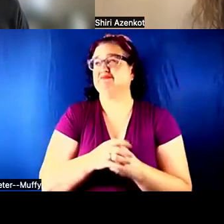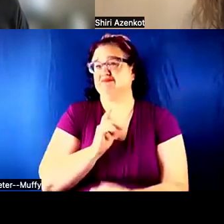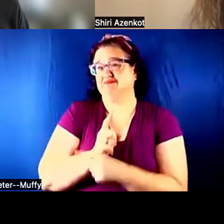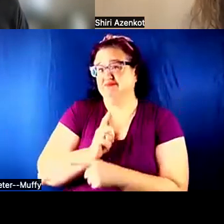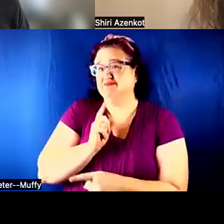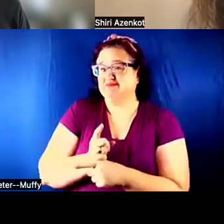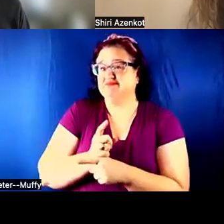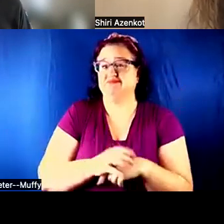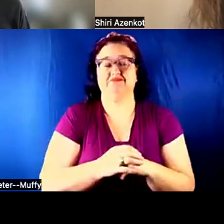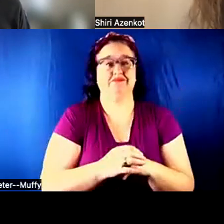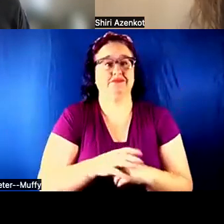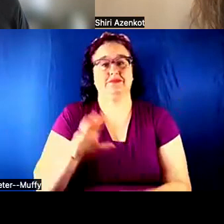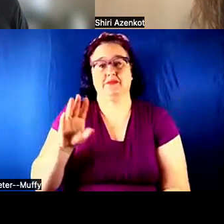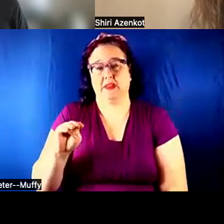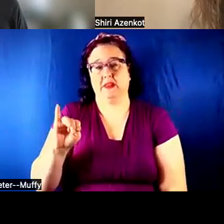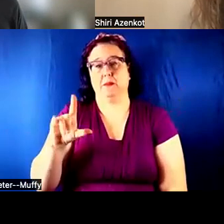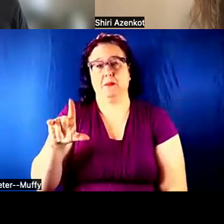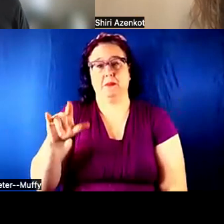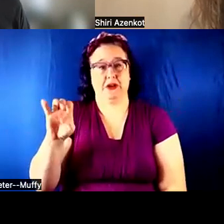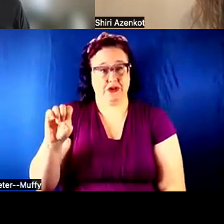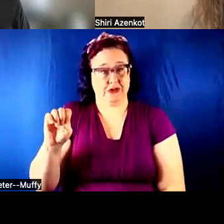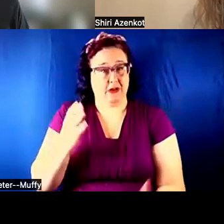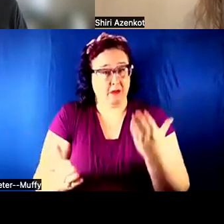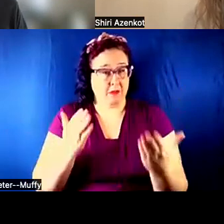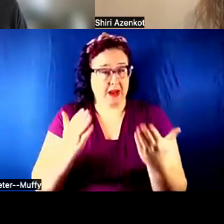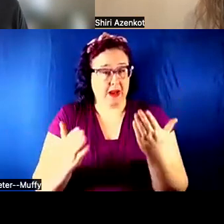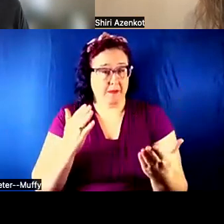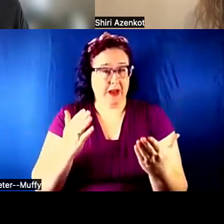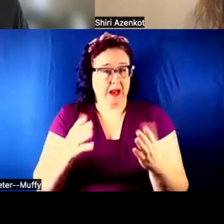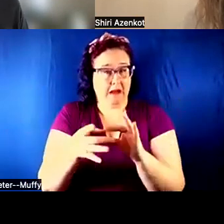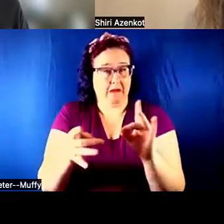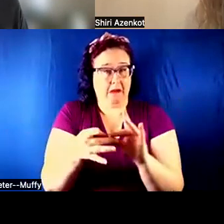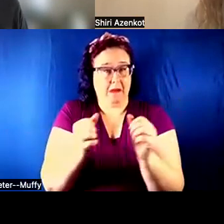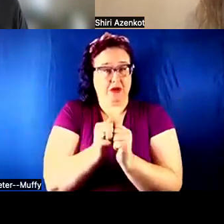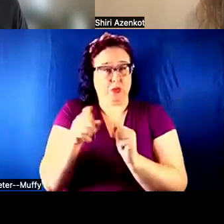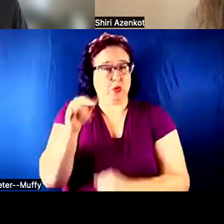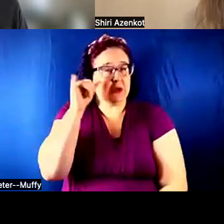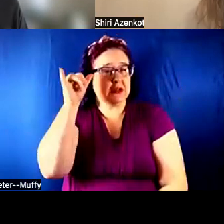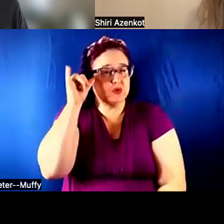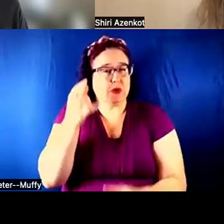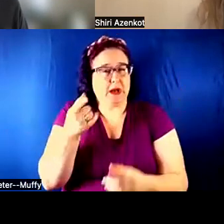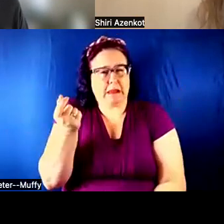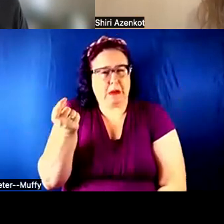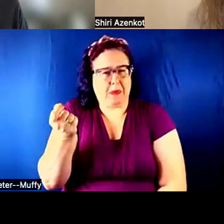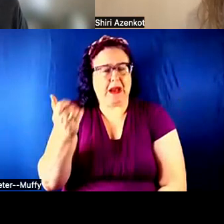MICHELLE, I MESSAGED WITH YOU YESTERDAY A LITTLE BIT. I KNOW THAT YOU WERE INTERESTED IN